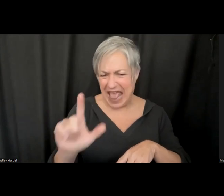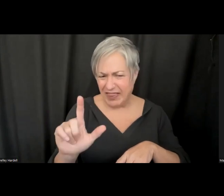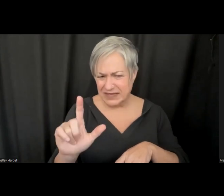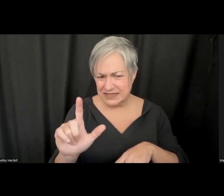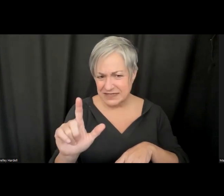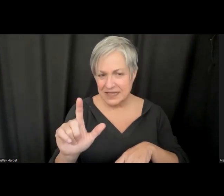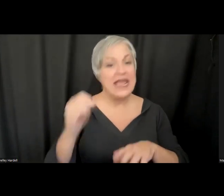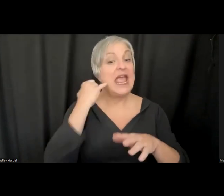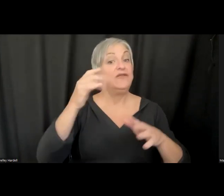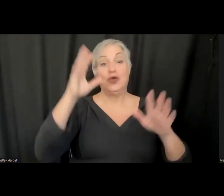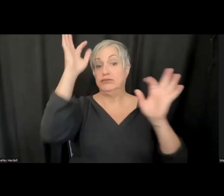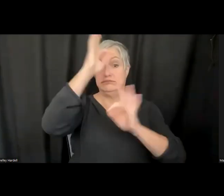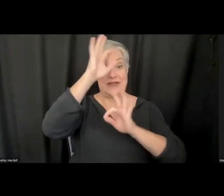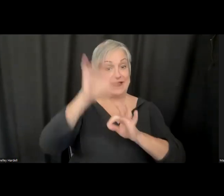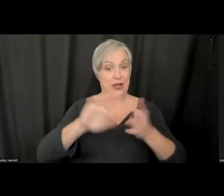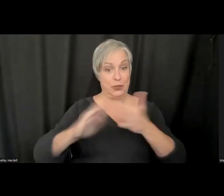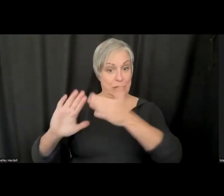one of the things they have is somebody has